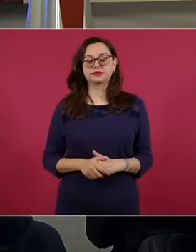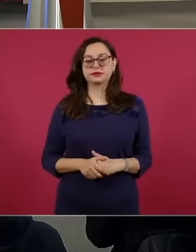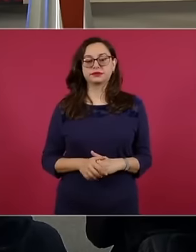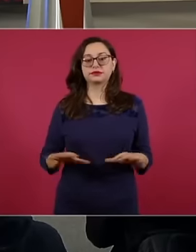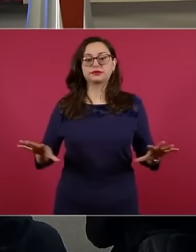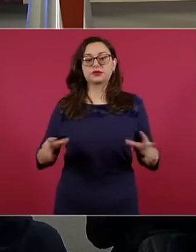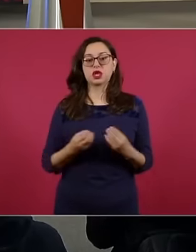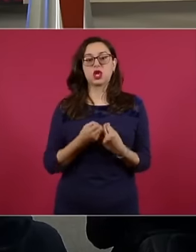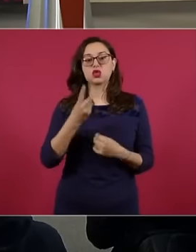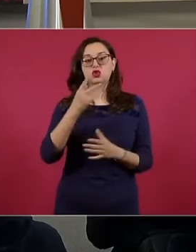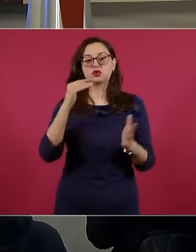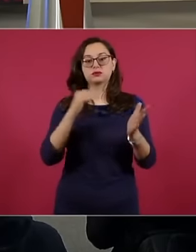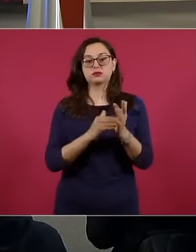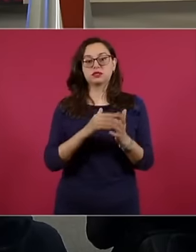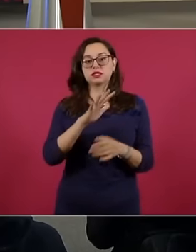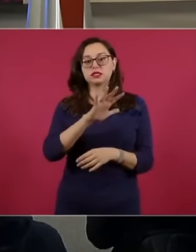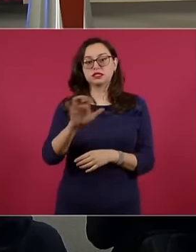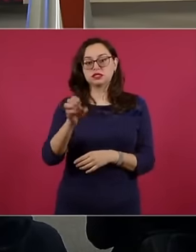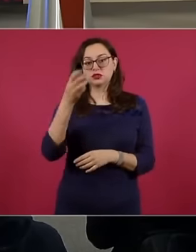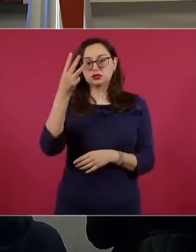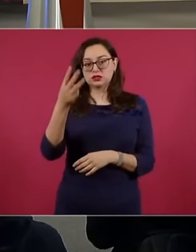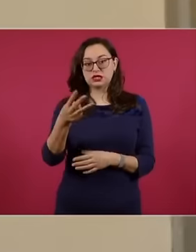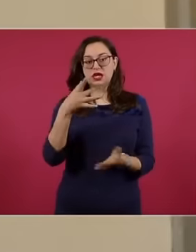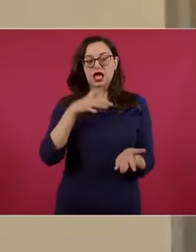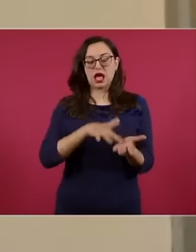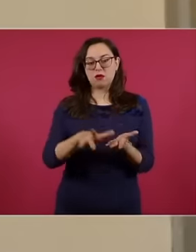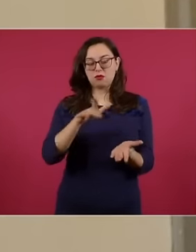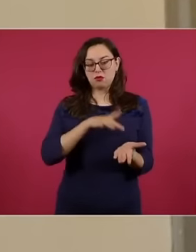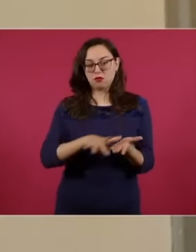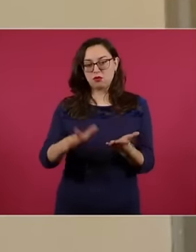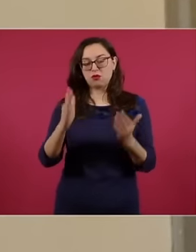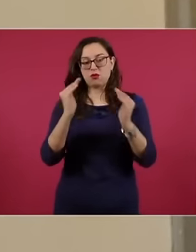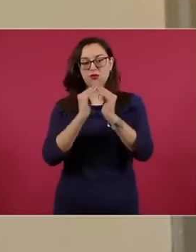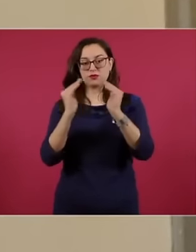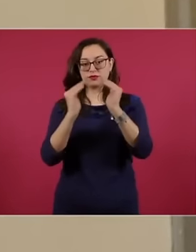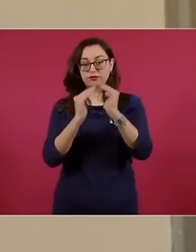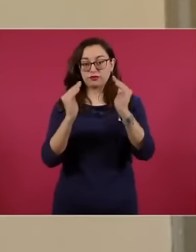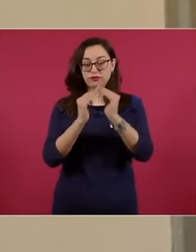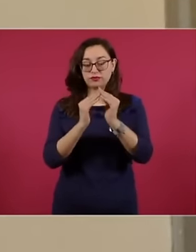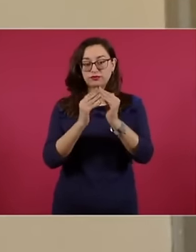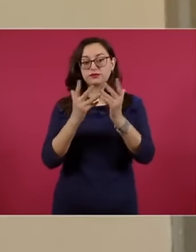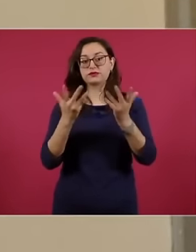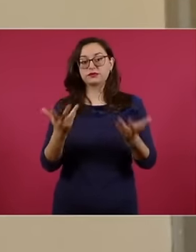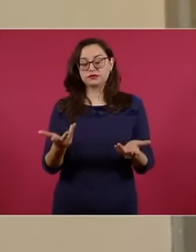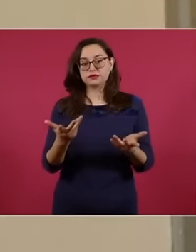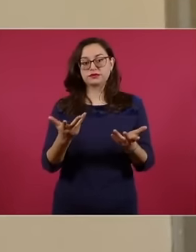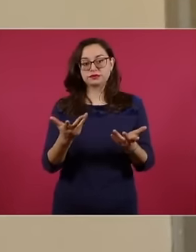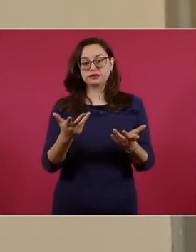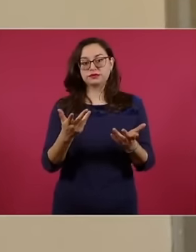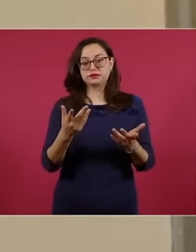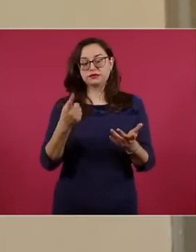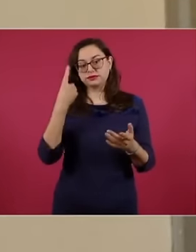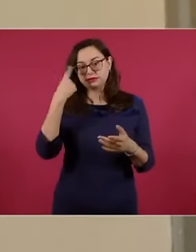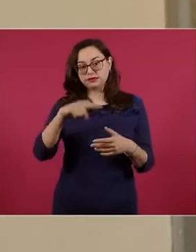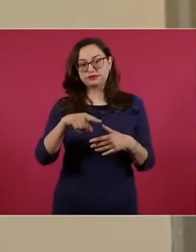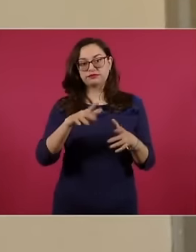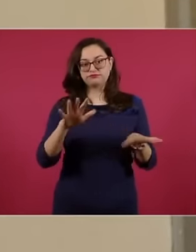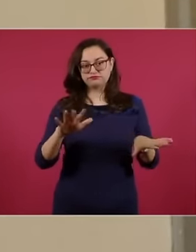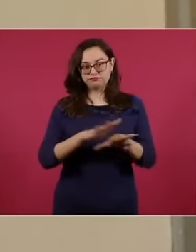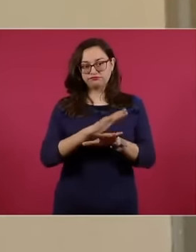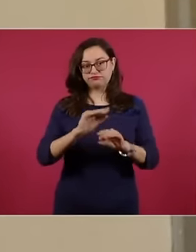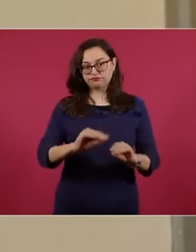are already being relocated are also being relocated. are distributed in this way, the largest number, as you can